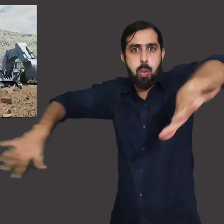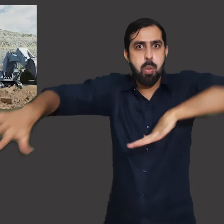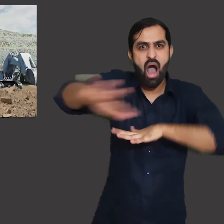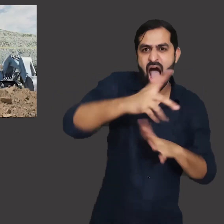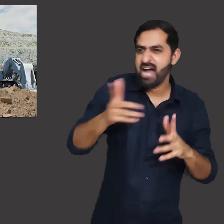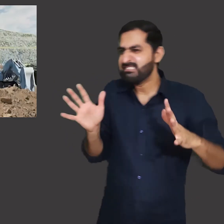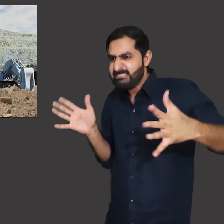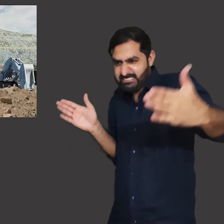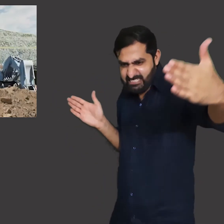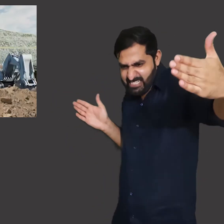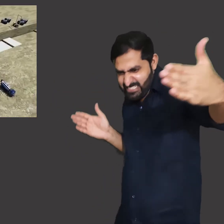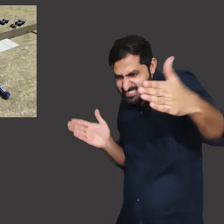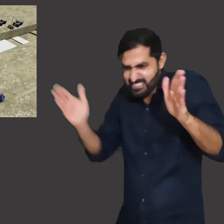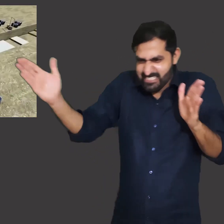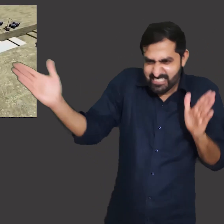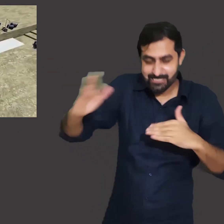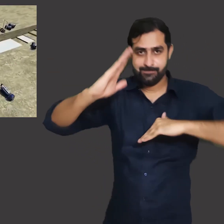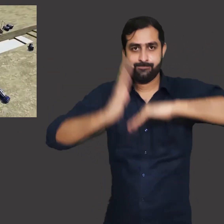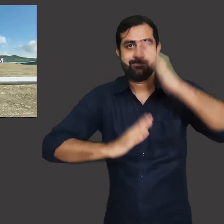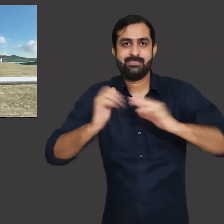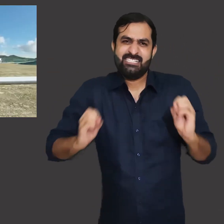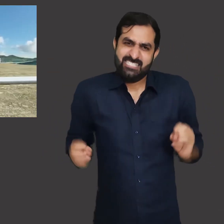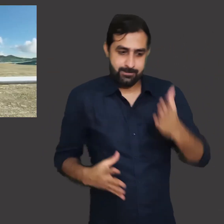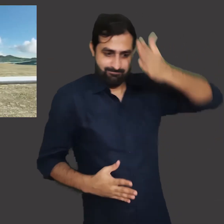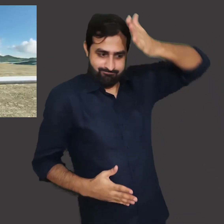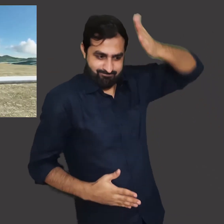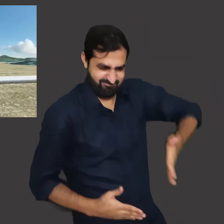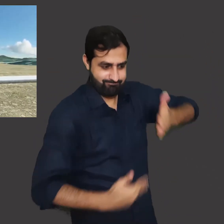Dams are man-made structures created to restrict